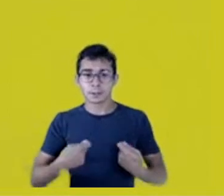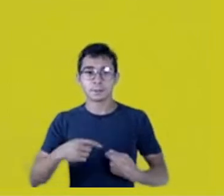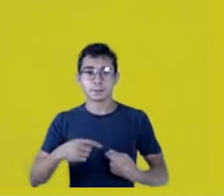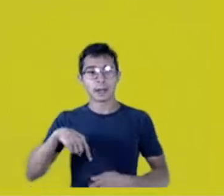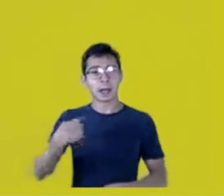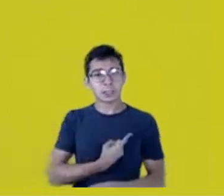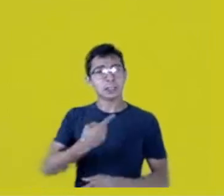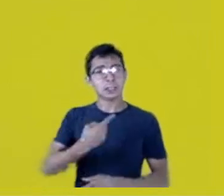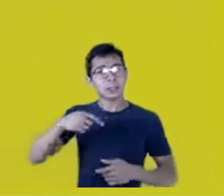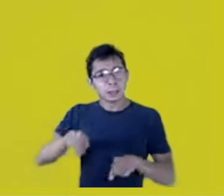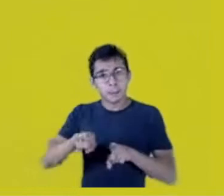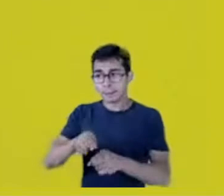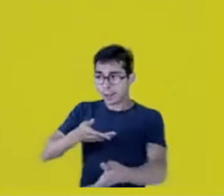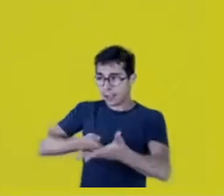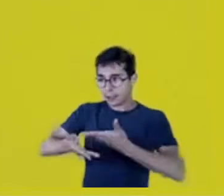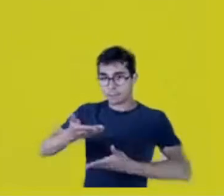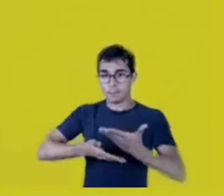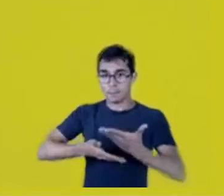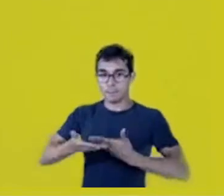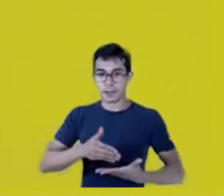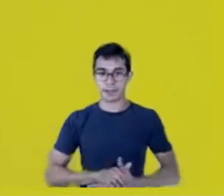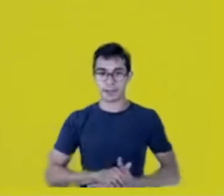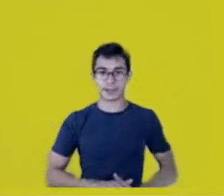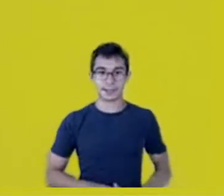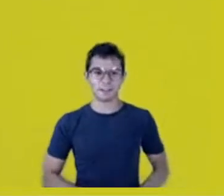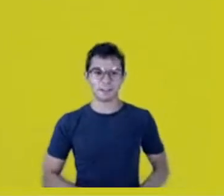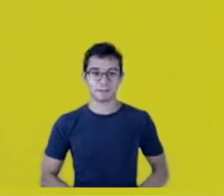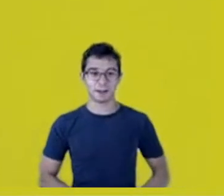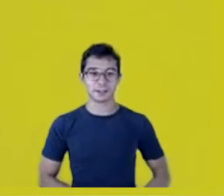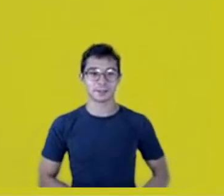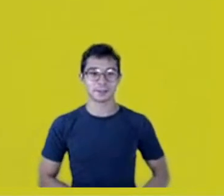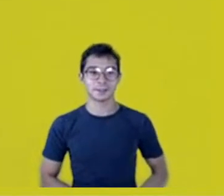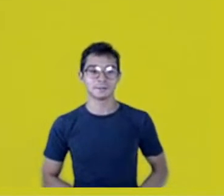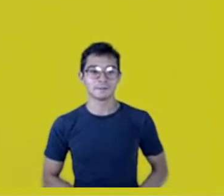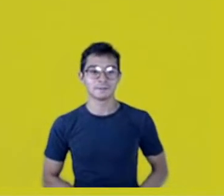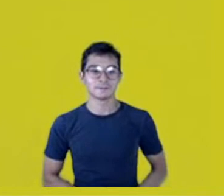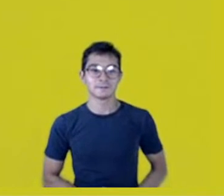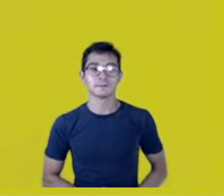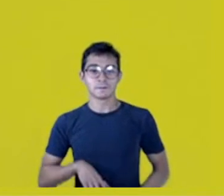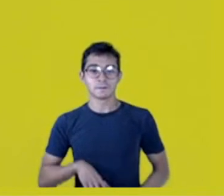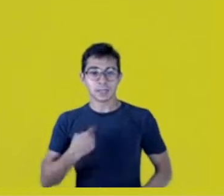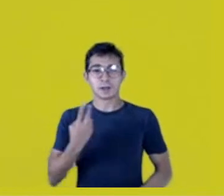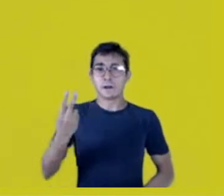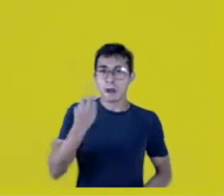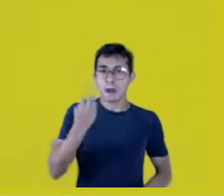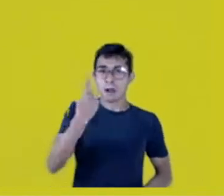This is a discussion of values that must be held in conversation,